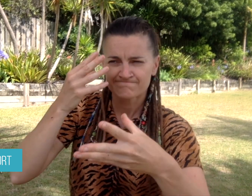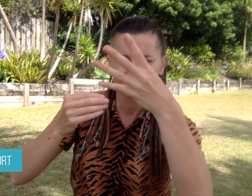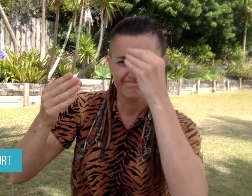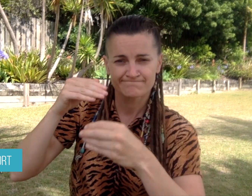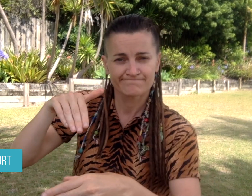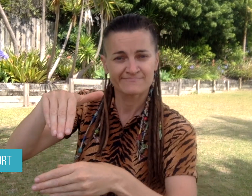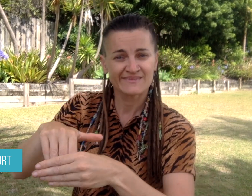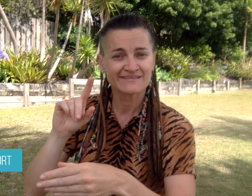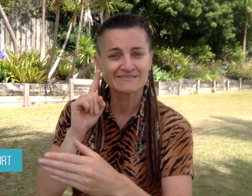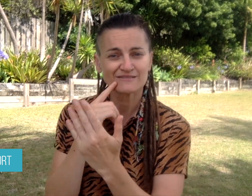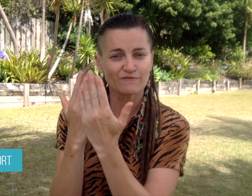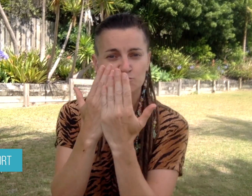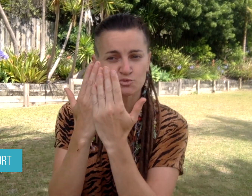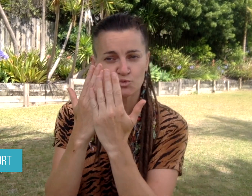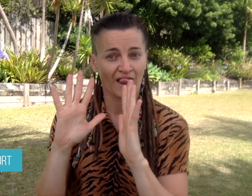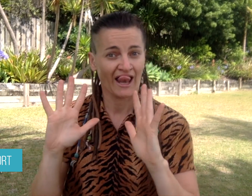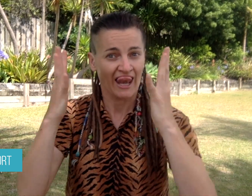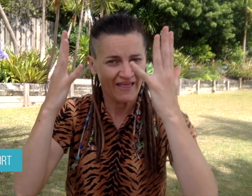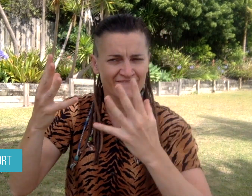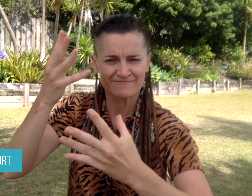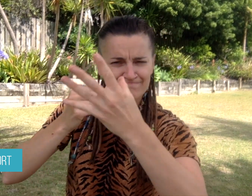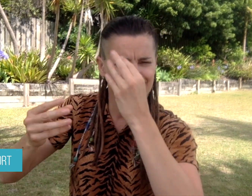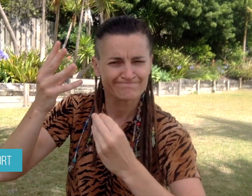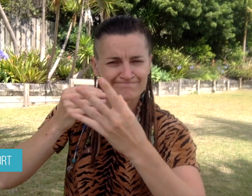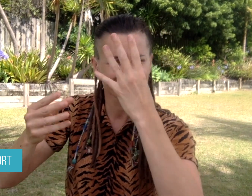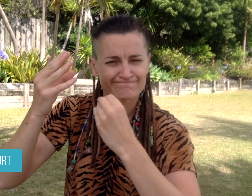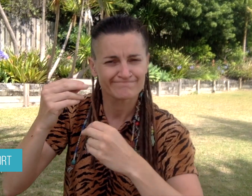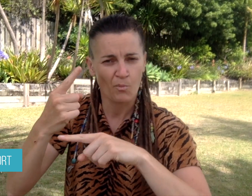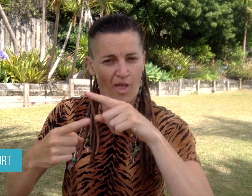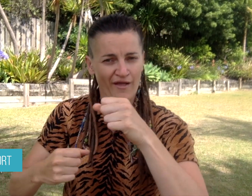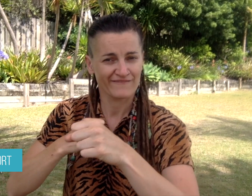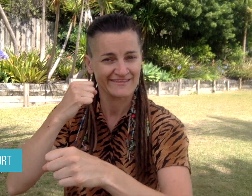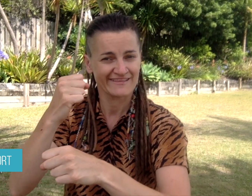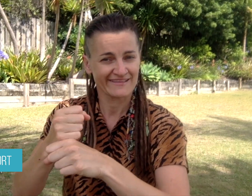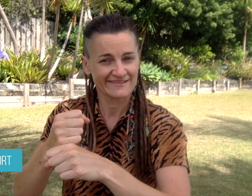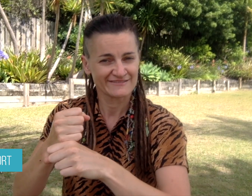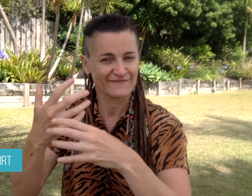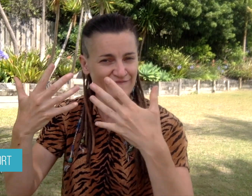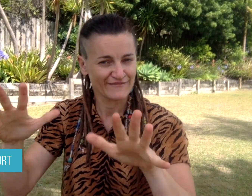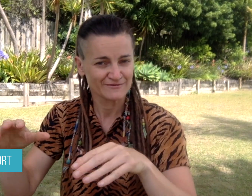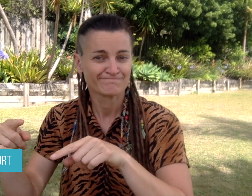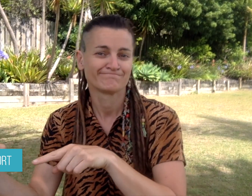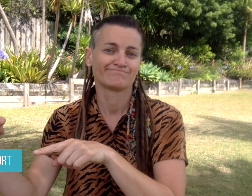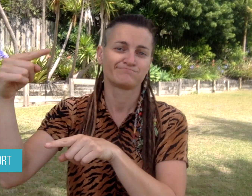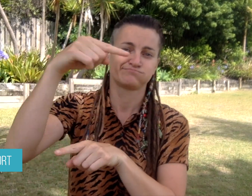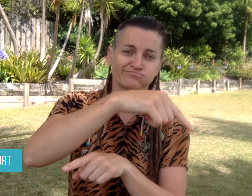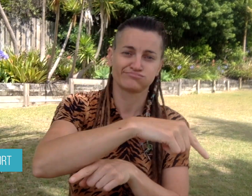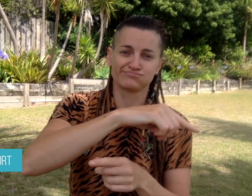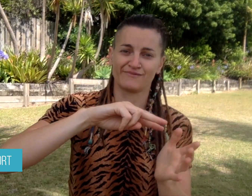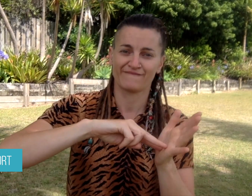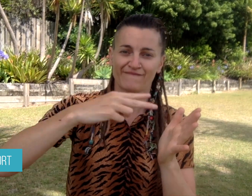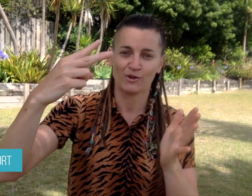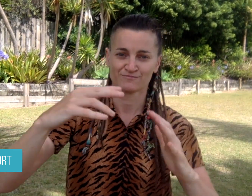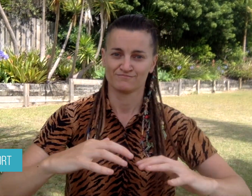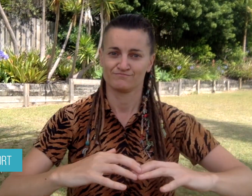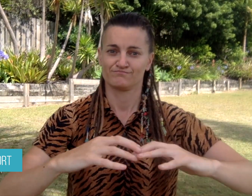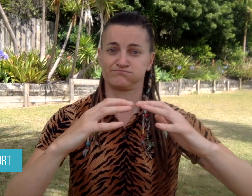for 1 and half years. She went back to Vanuatu and set up a program inside a hearing school for Deaf children.